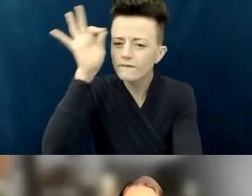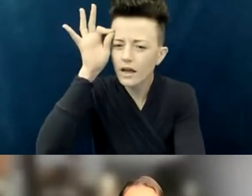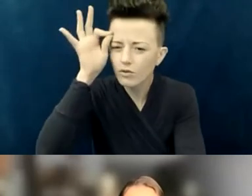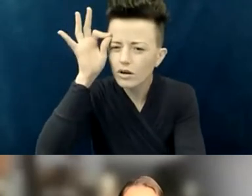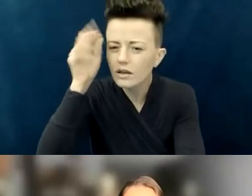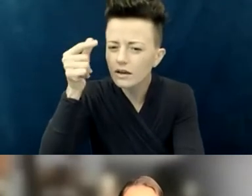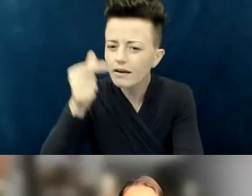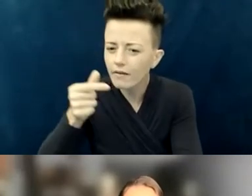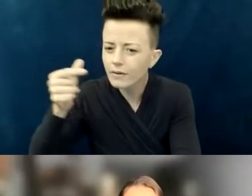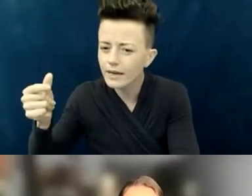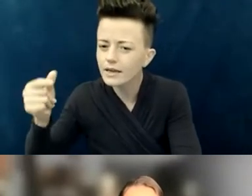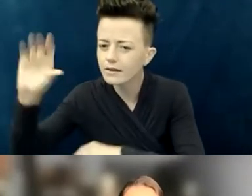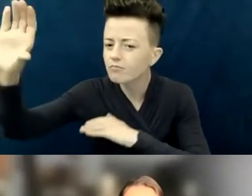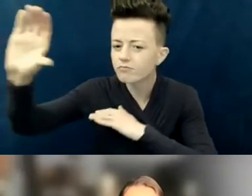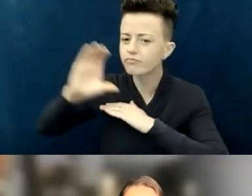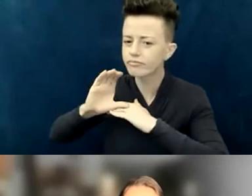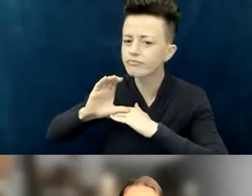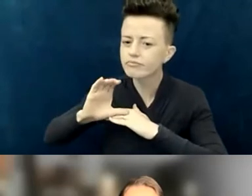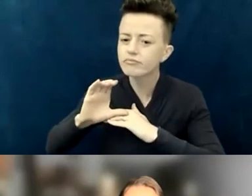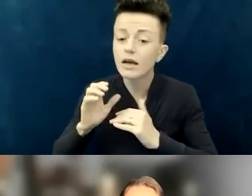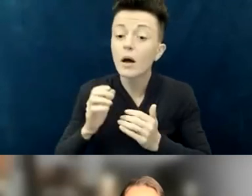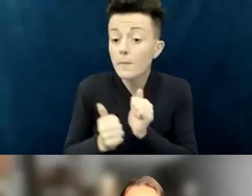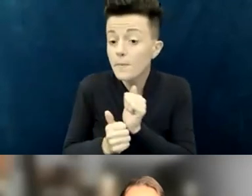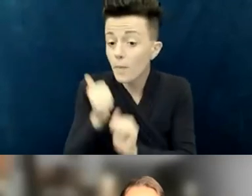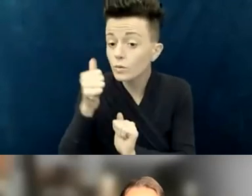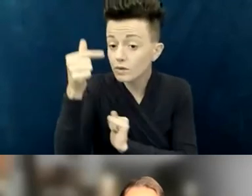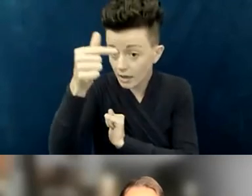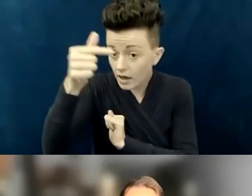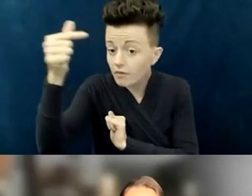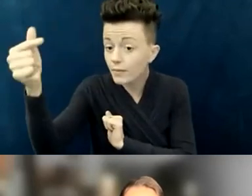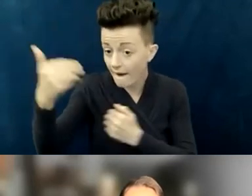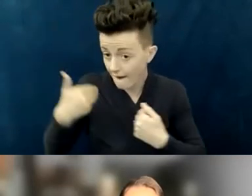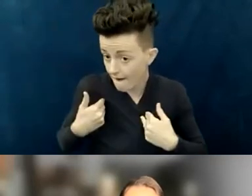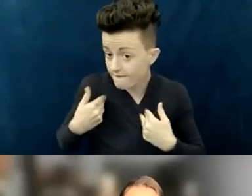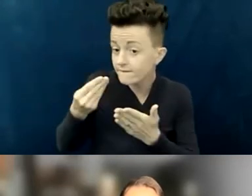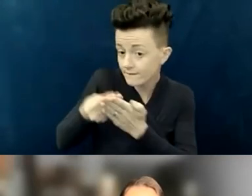Most governments do have funding for resources,